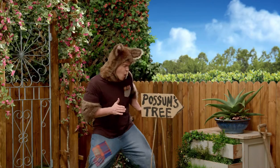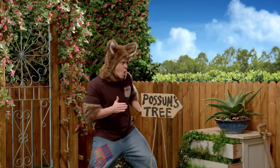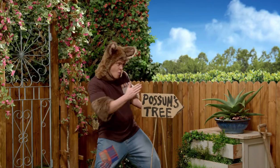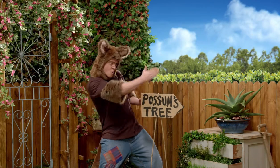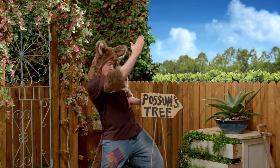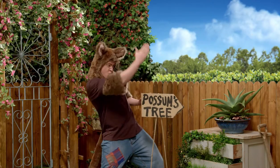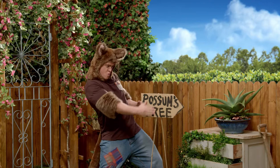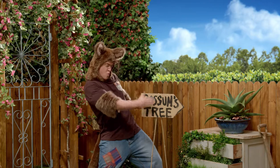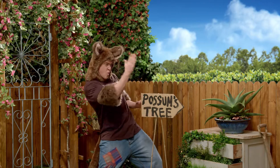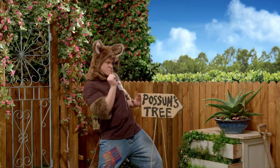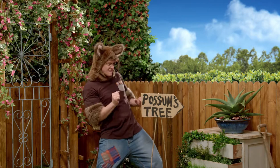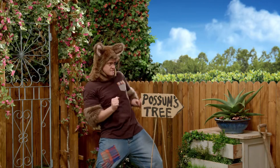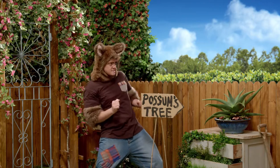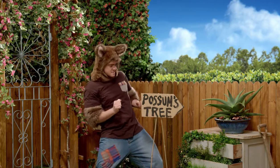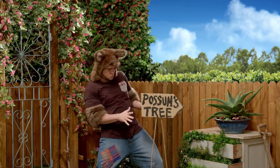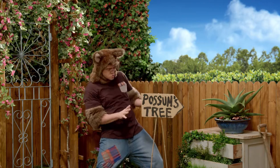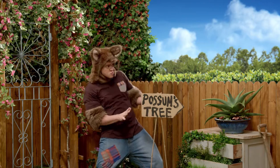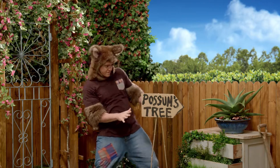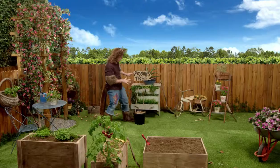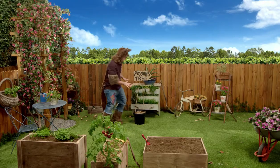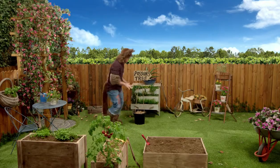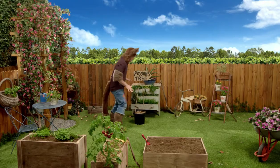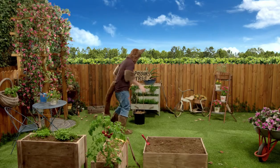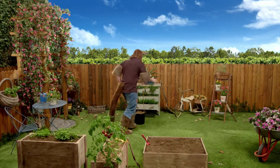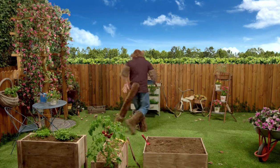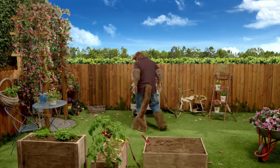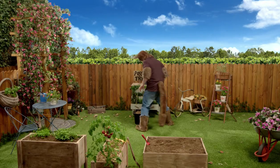Yep, oh yeah. That's right. Perfect.